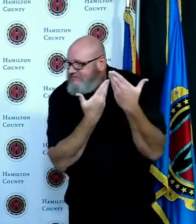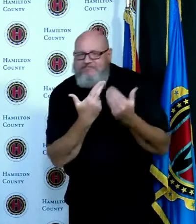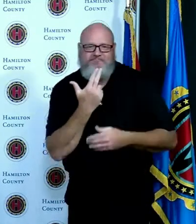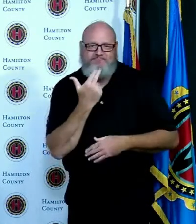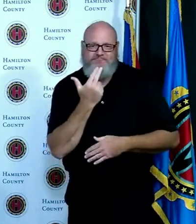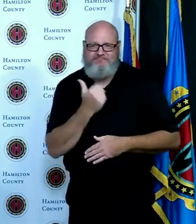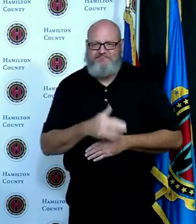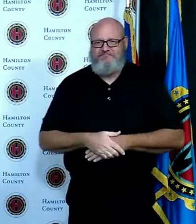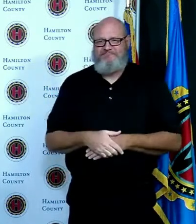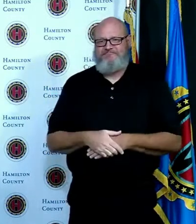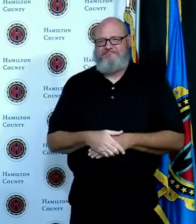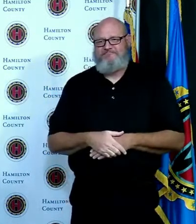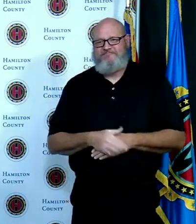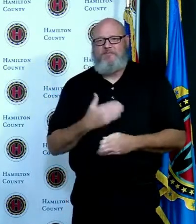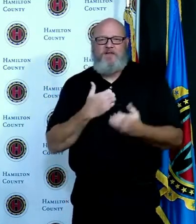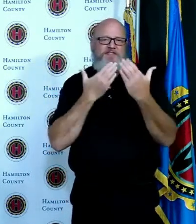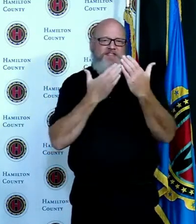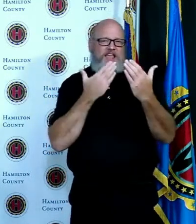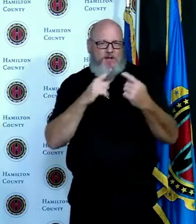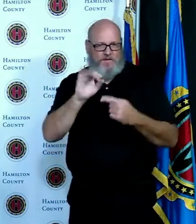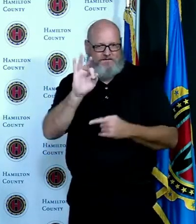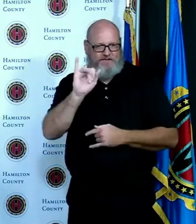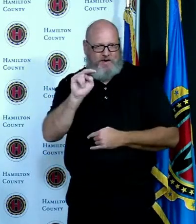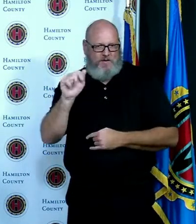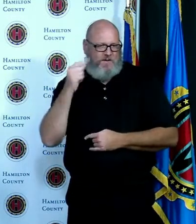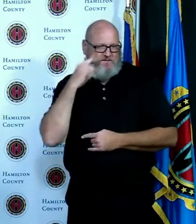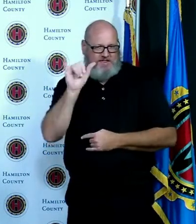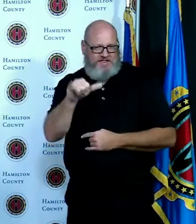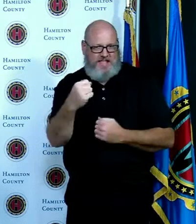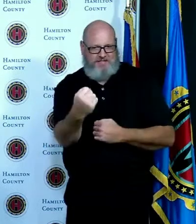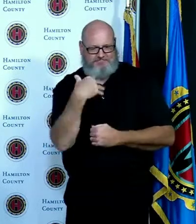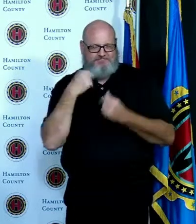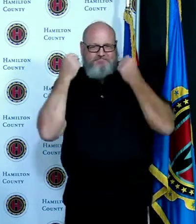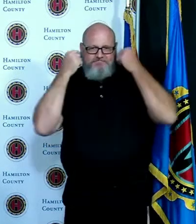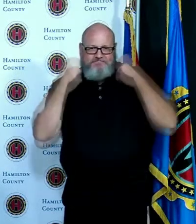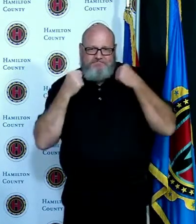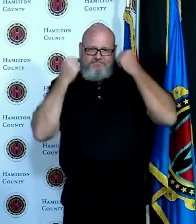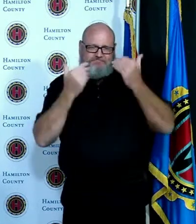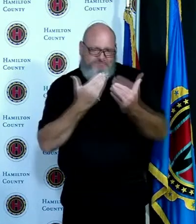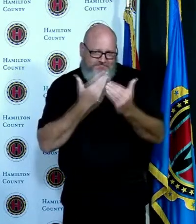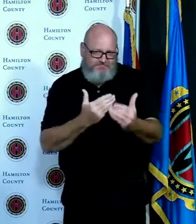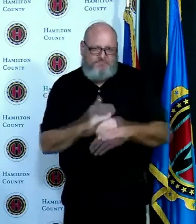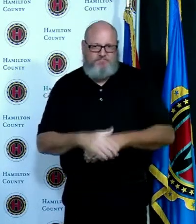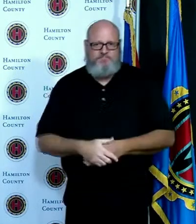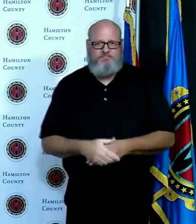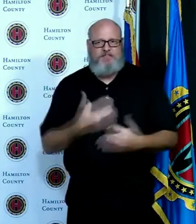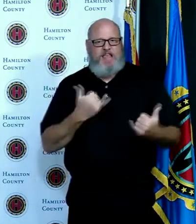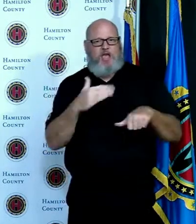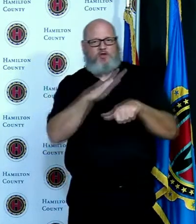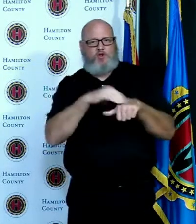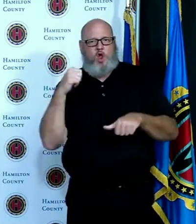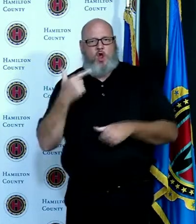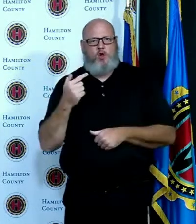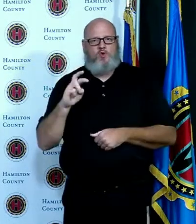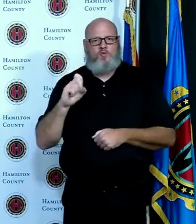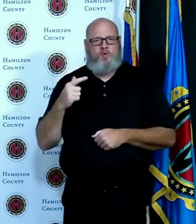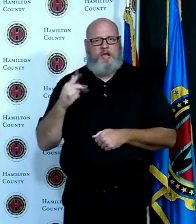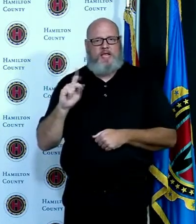so with that I'm going to hand it over to Health Commissioner Greg Kesterman